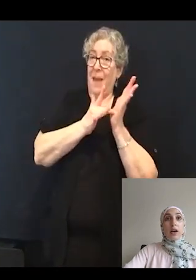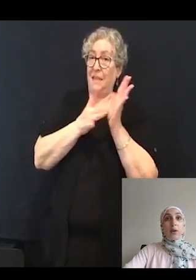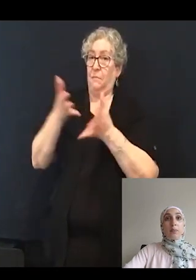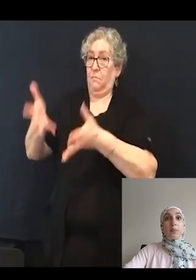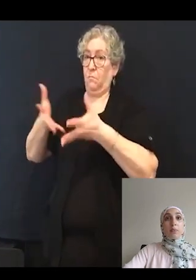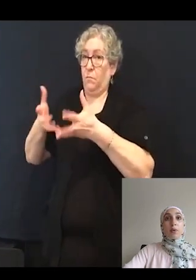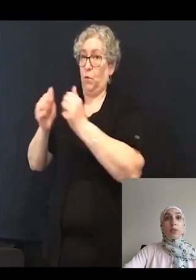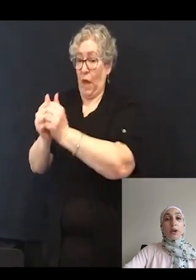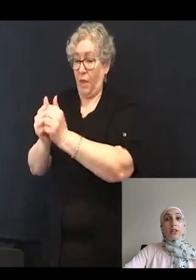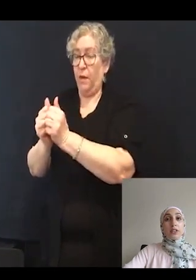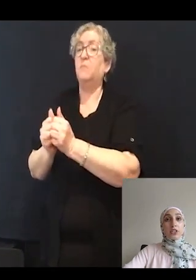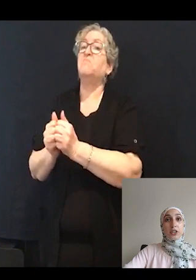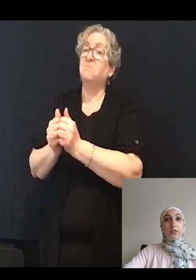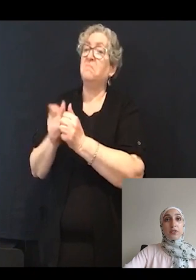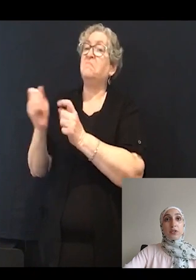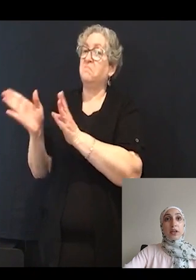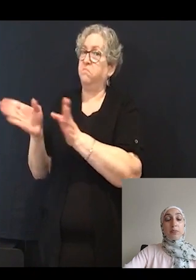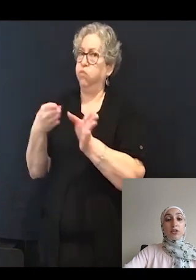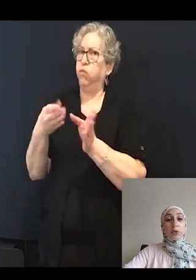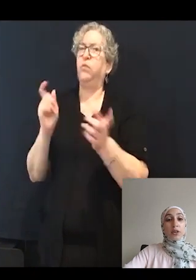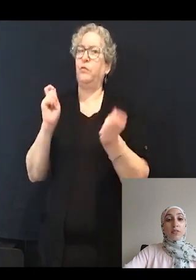there is a shift so that a majority of hair cells